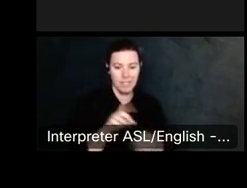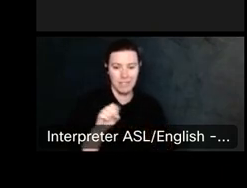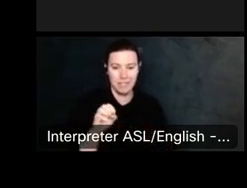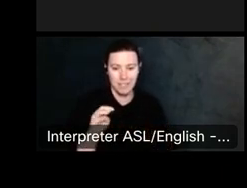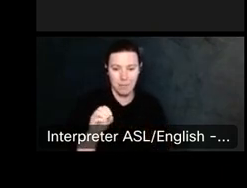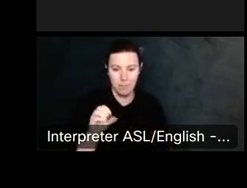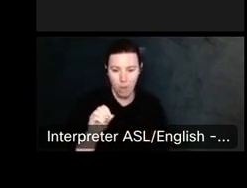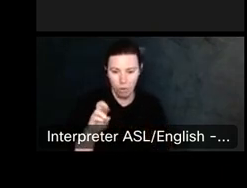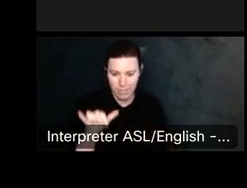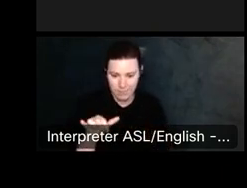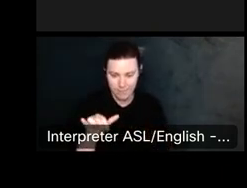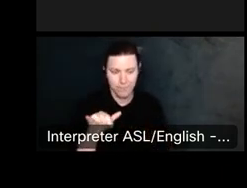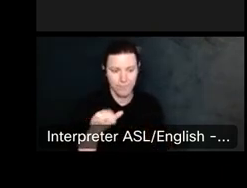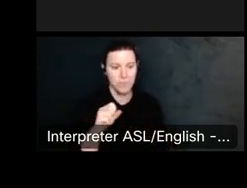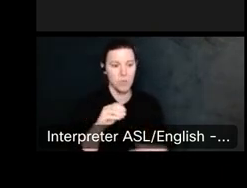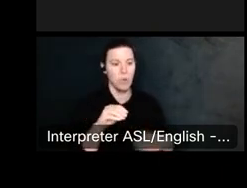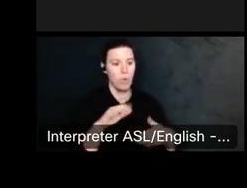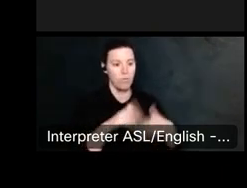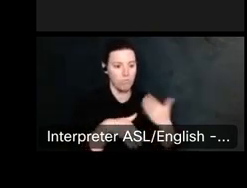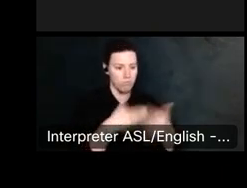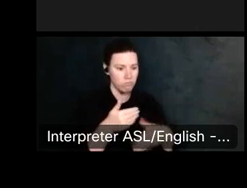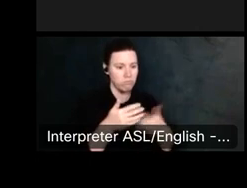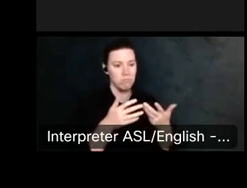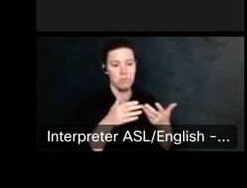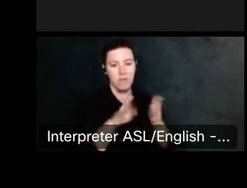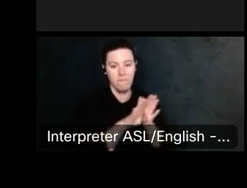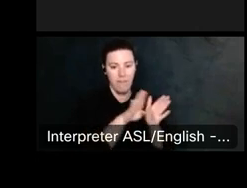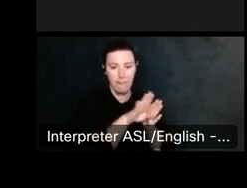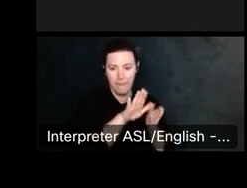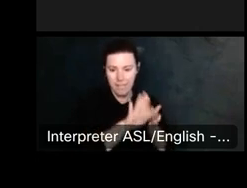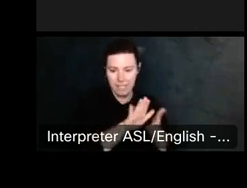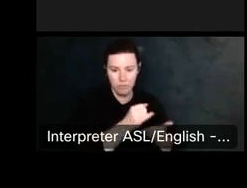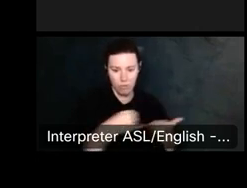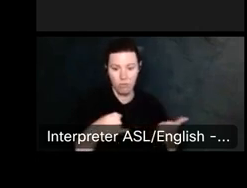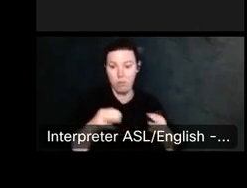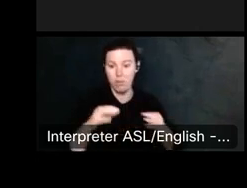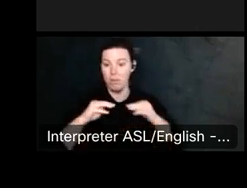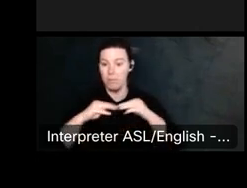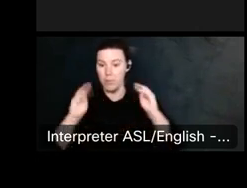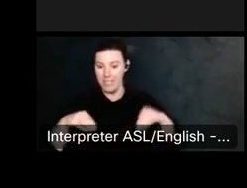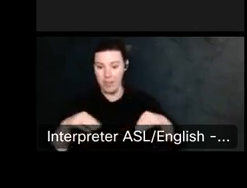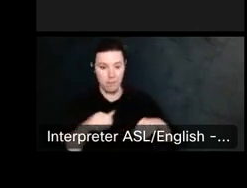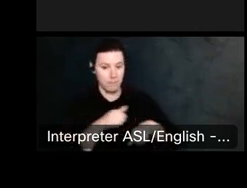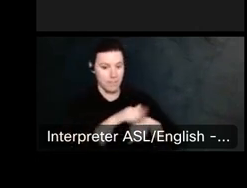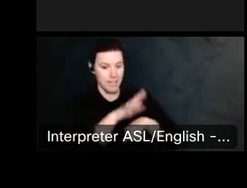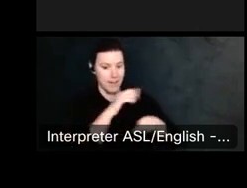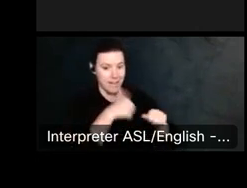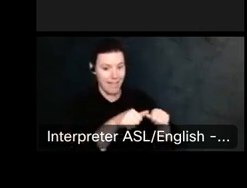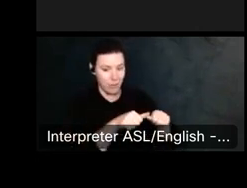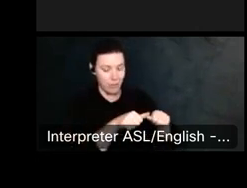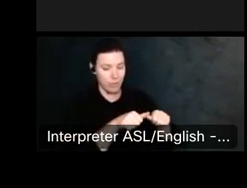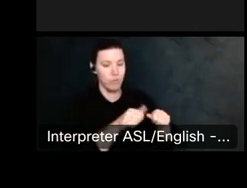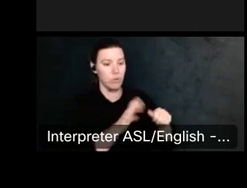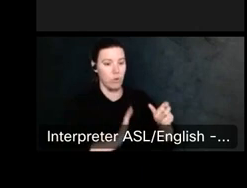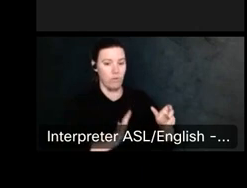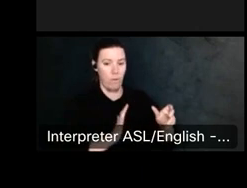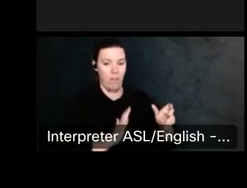In September of 2006, the museum sent the letter designed to formalize the project, but the letter was never signed.